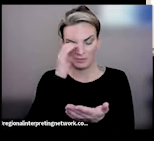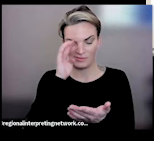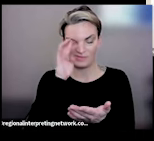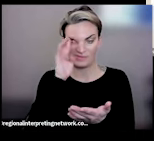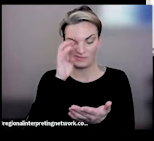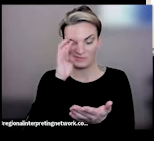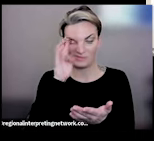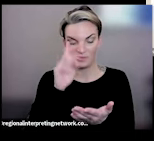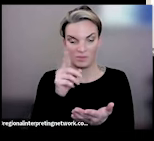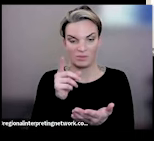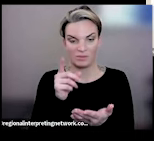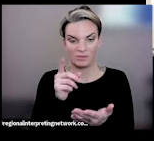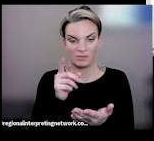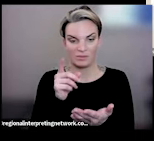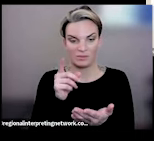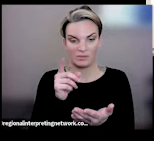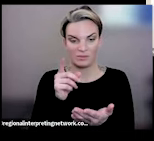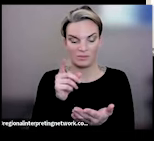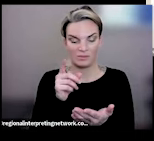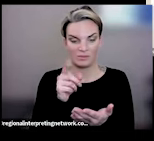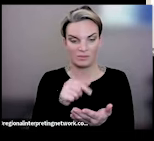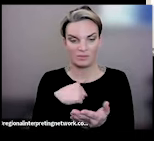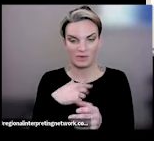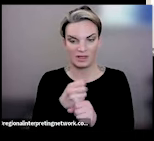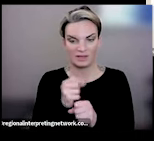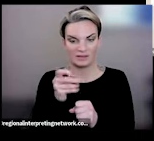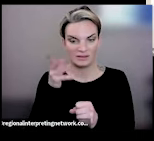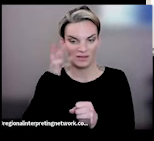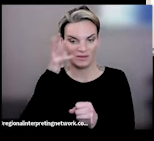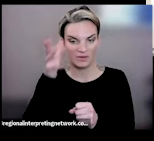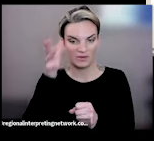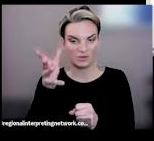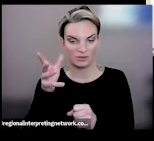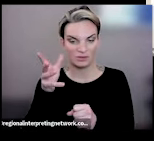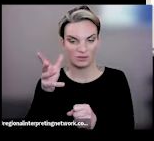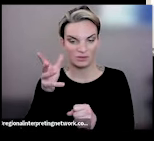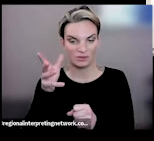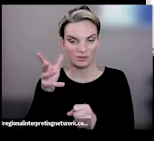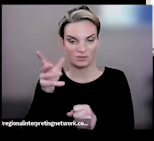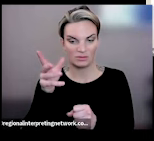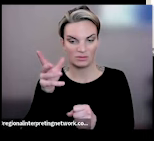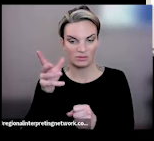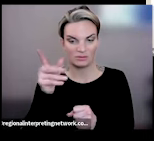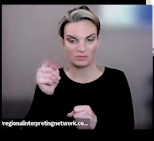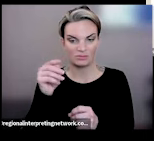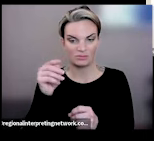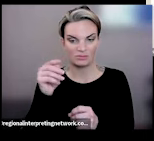of the critical readers was in the future to consider the concept of food sovereignty, so